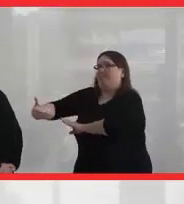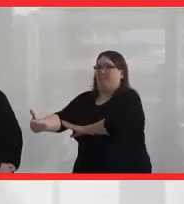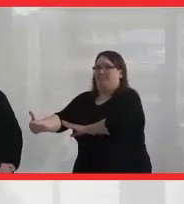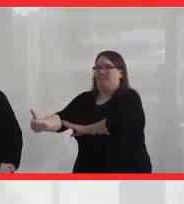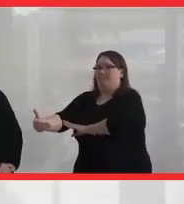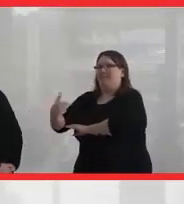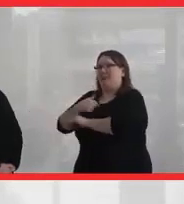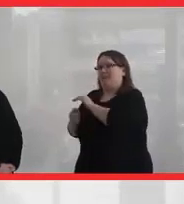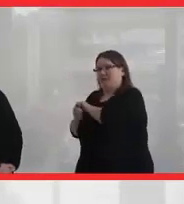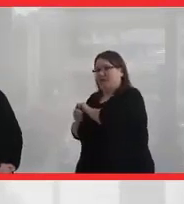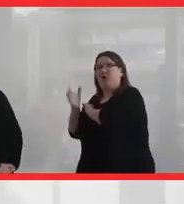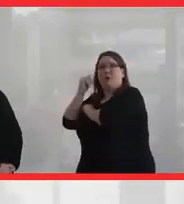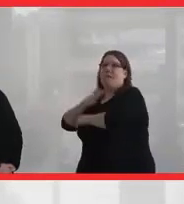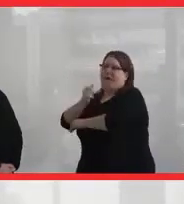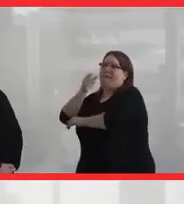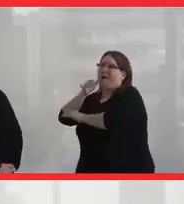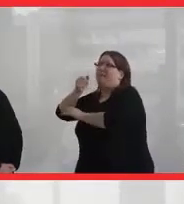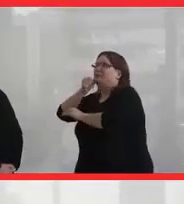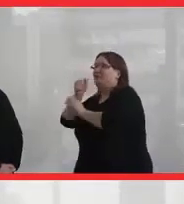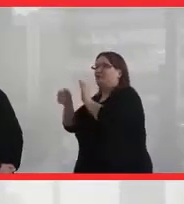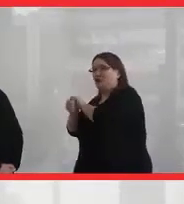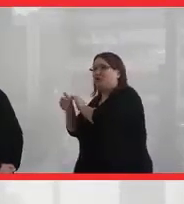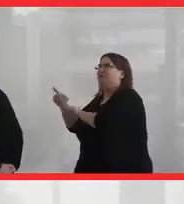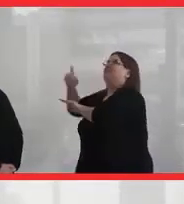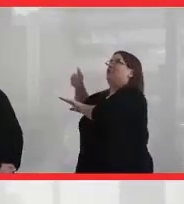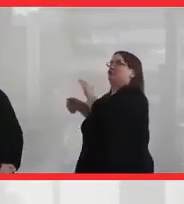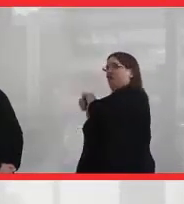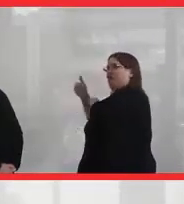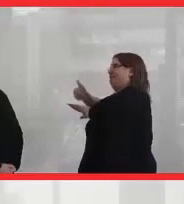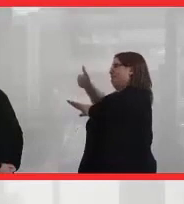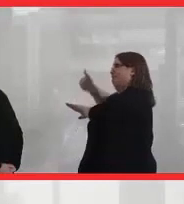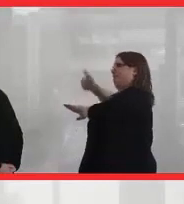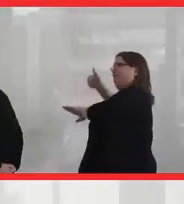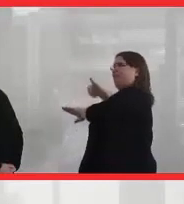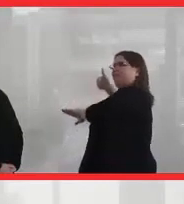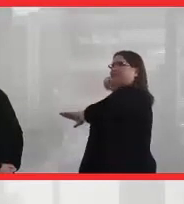So I'm Turtle because my mother was and her mother was and her mother was and so on.